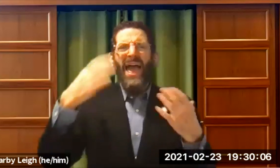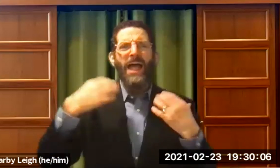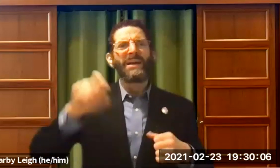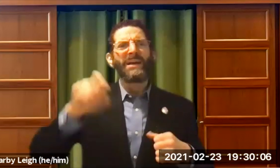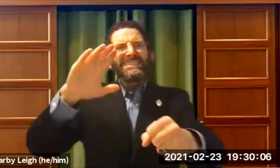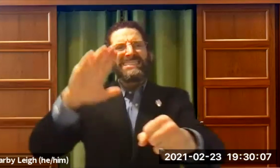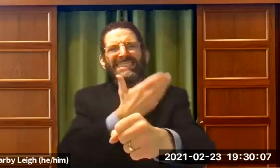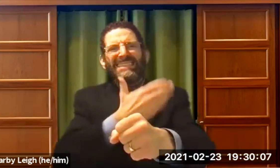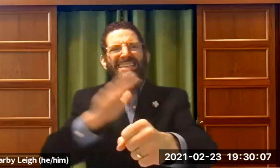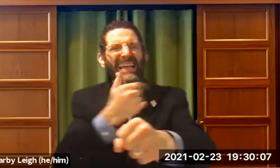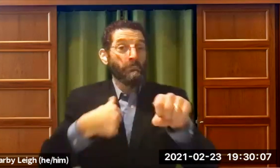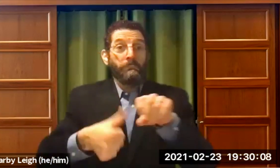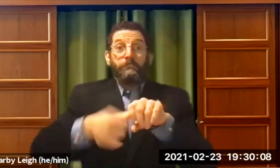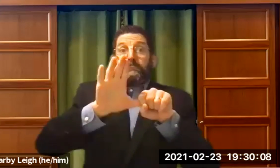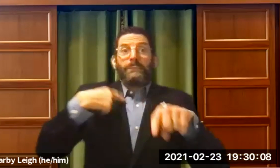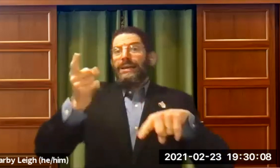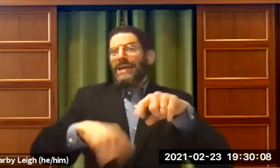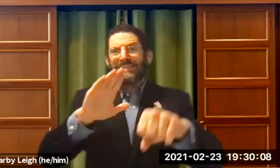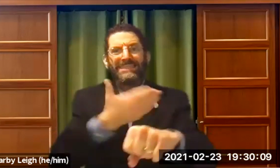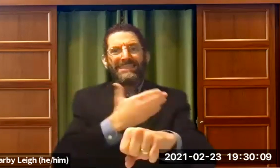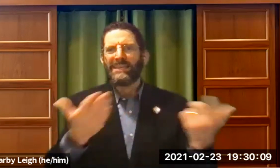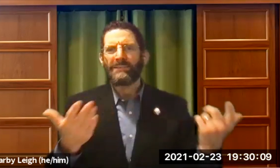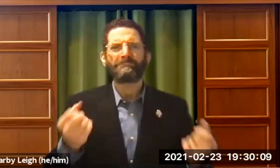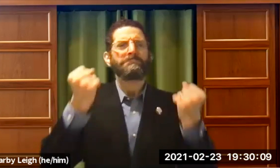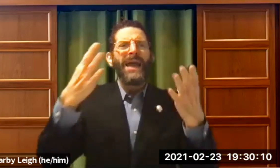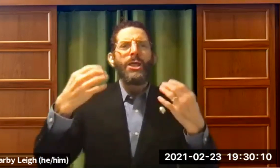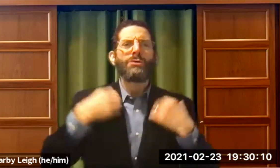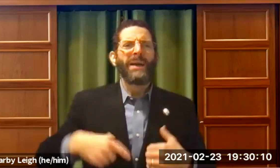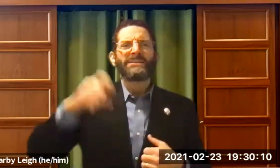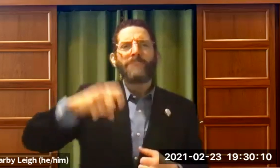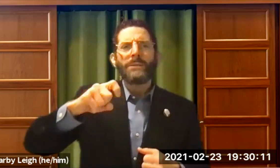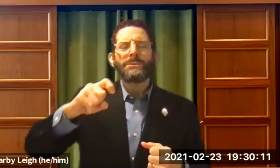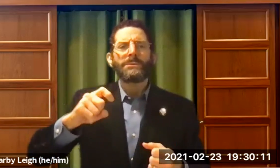I wasn't sure . You know, rabbis have to sing. I can't sign language.